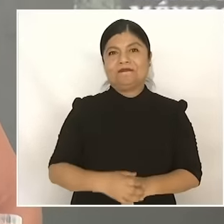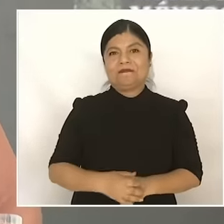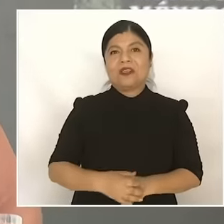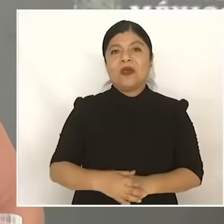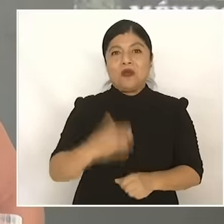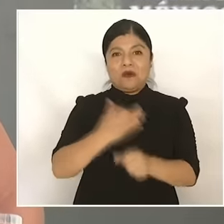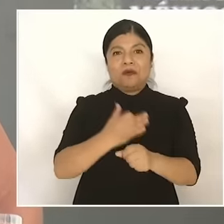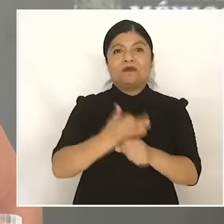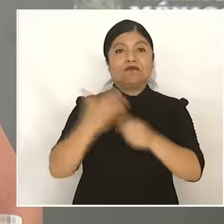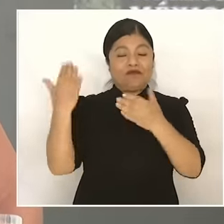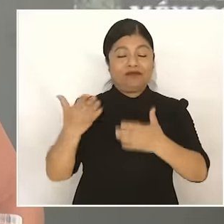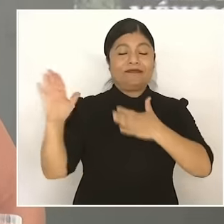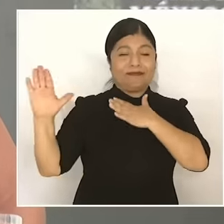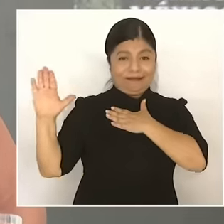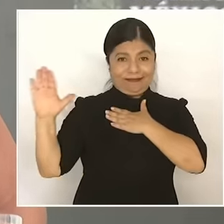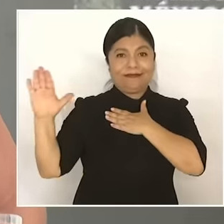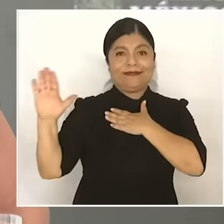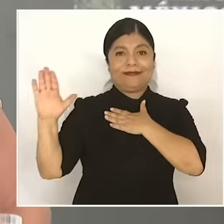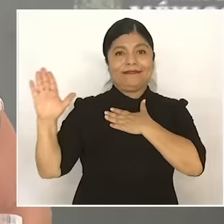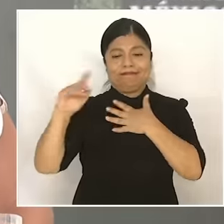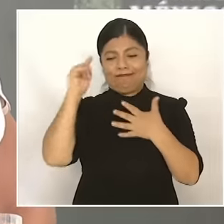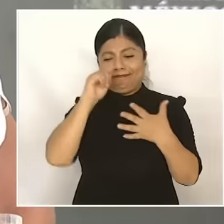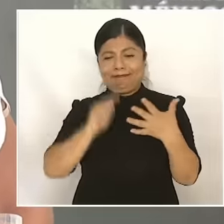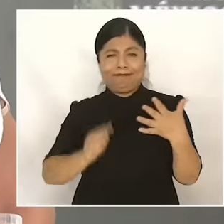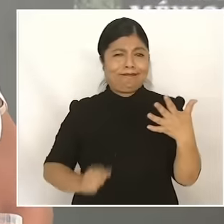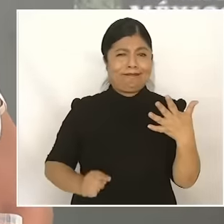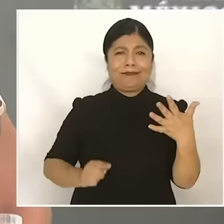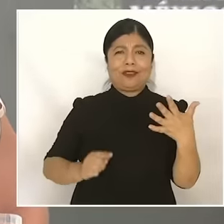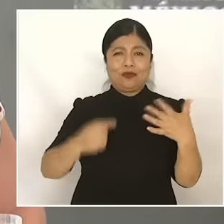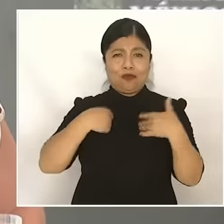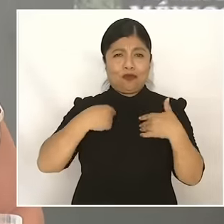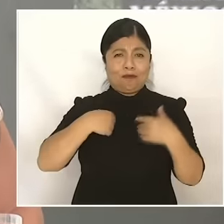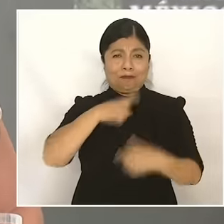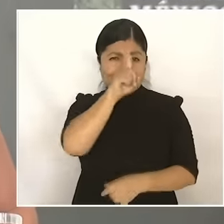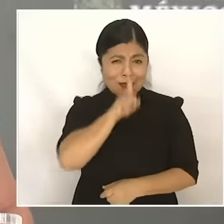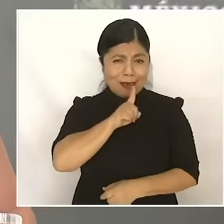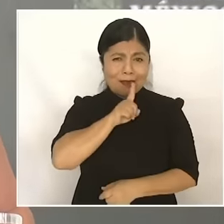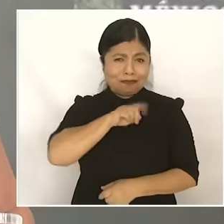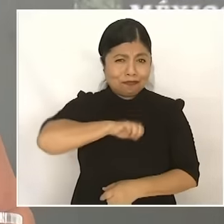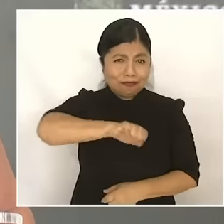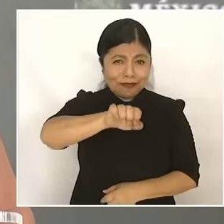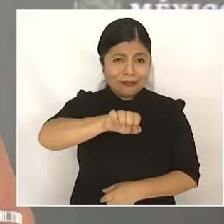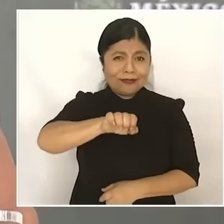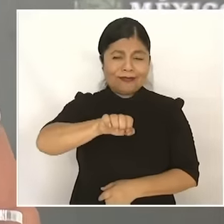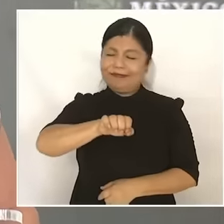going to disappoint you that I am not going to betray and that we carry in our hearts, in our